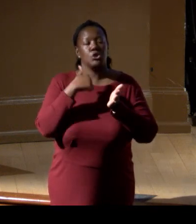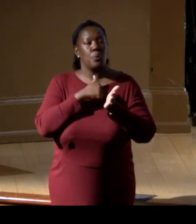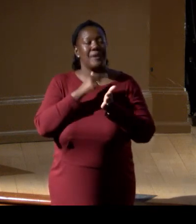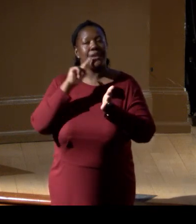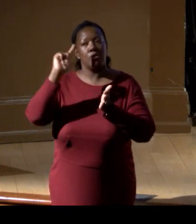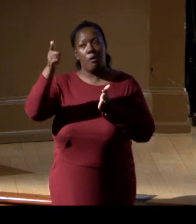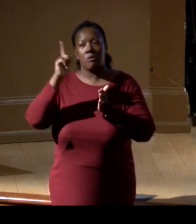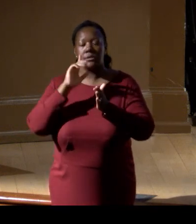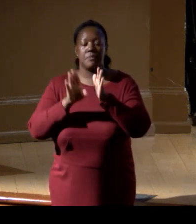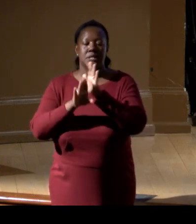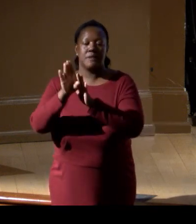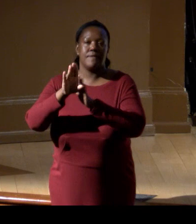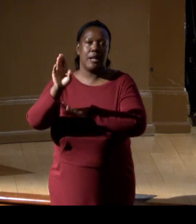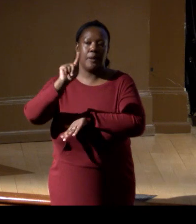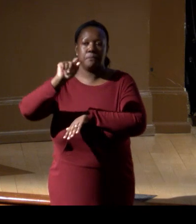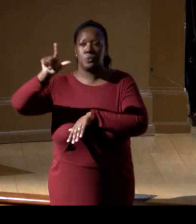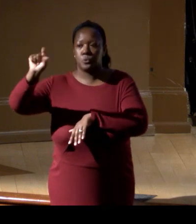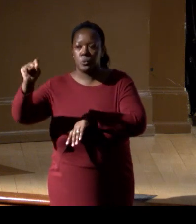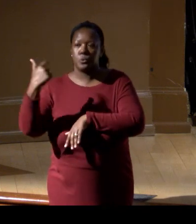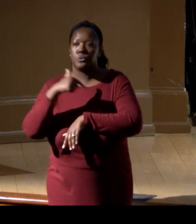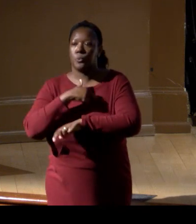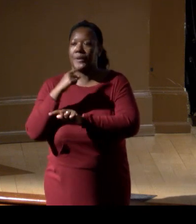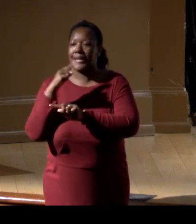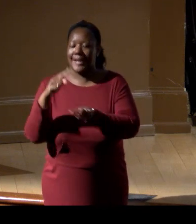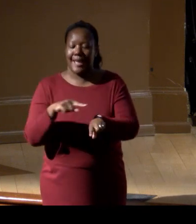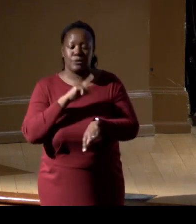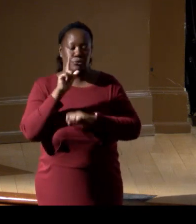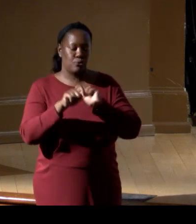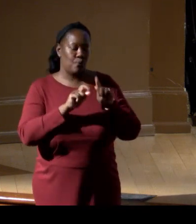to help them answer those questions that we're doing it at the appropriate scale.